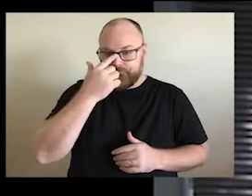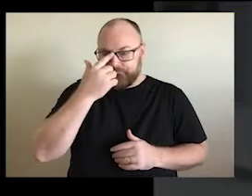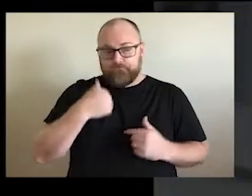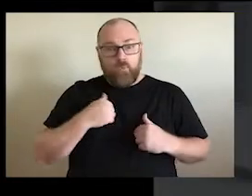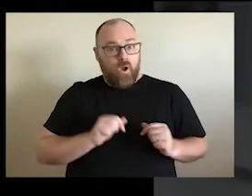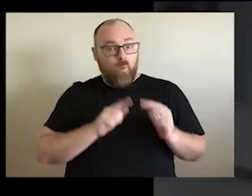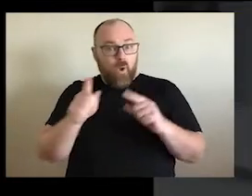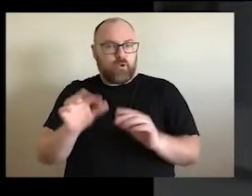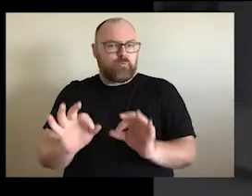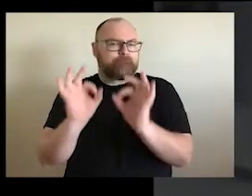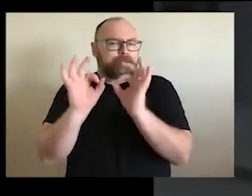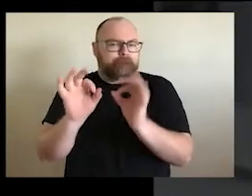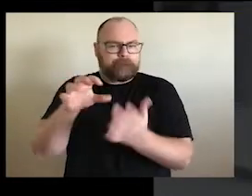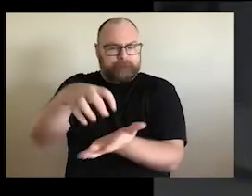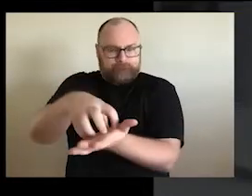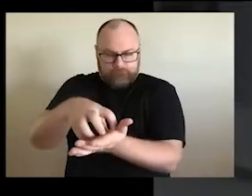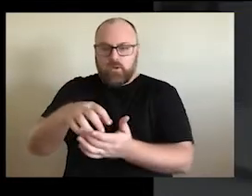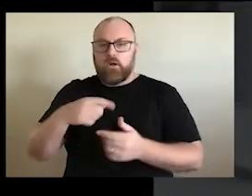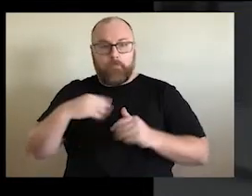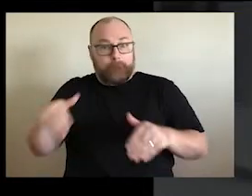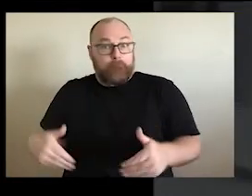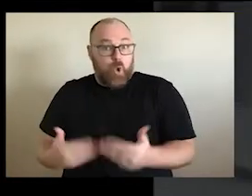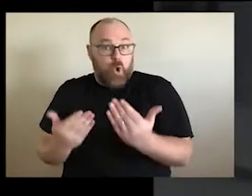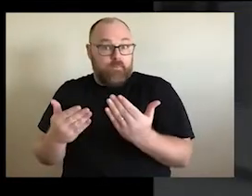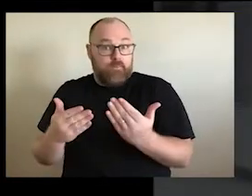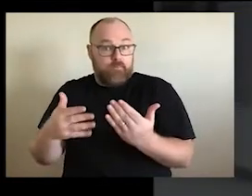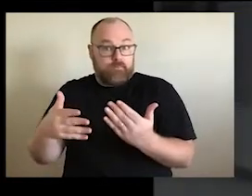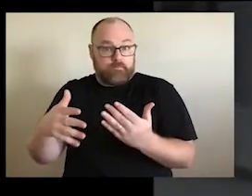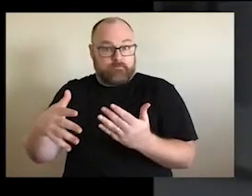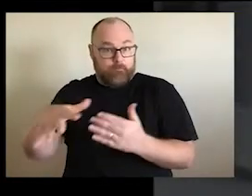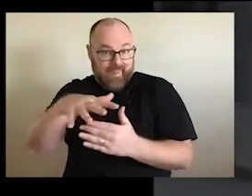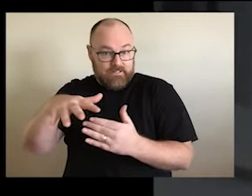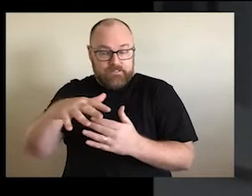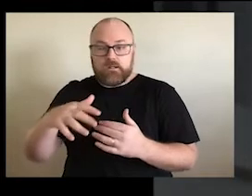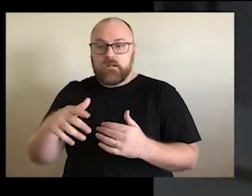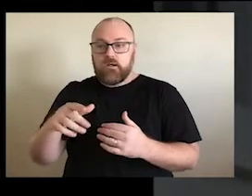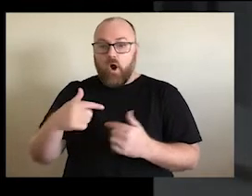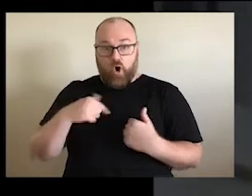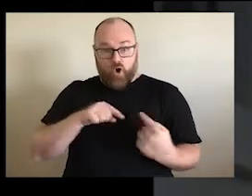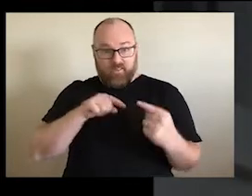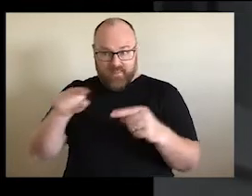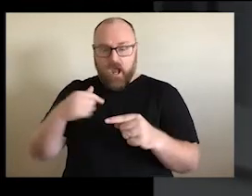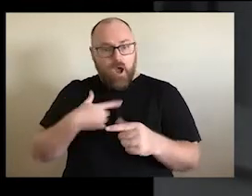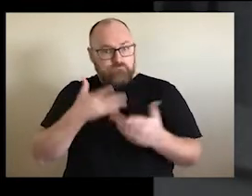to go in. Everything was done right and I actually at that birthing place in